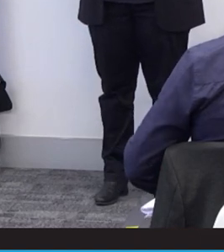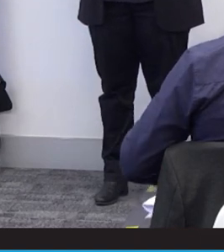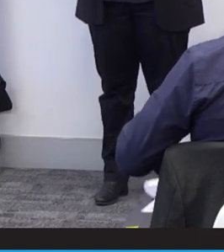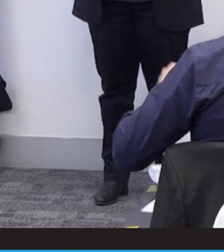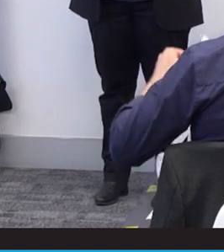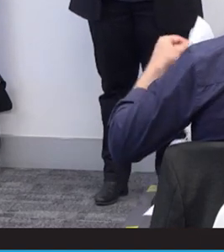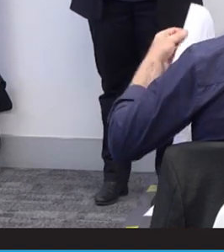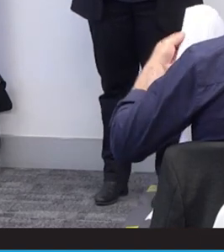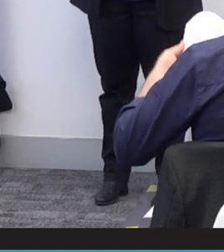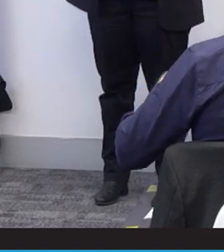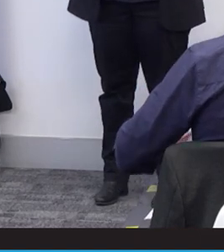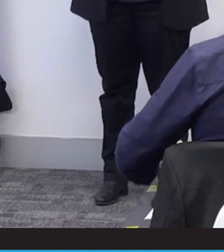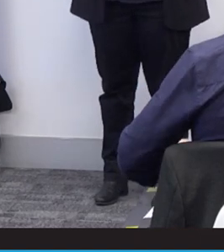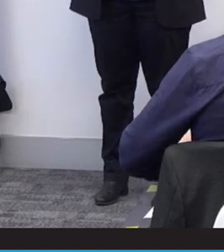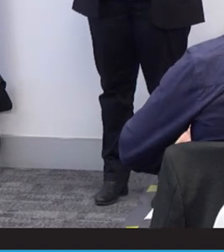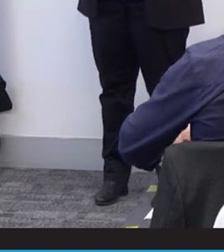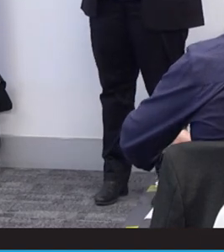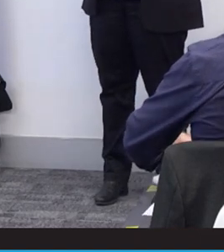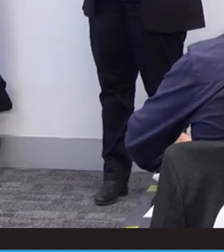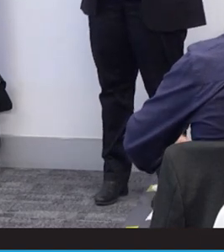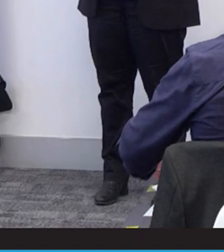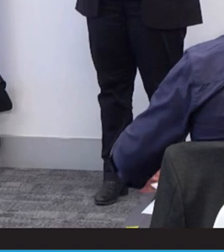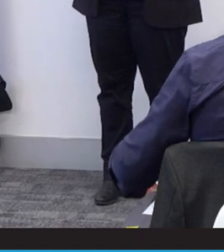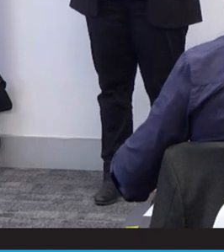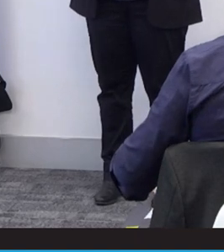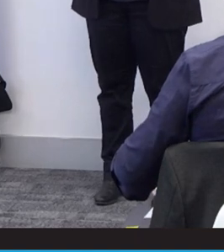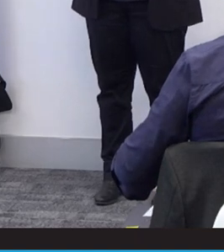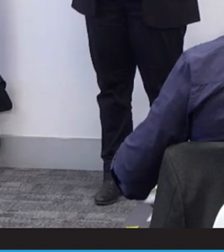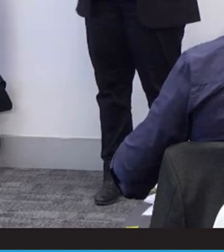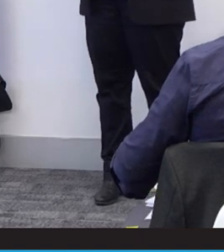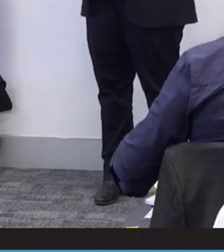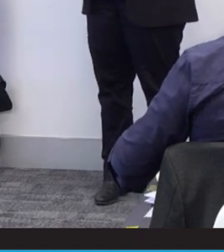Doctors had already told my mother that I was better off in a facility, despite the value